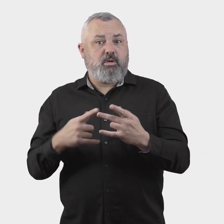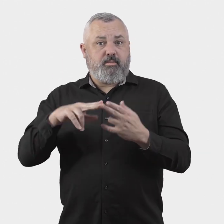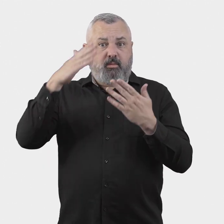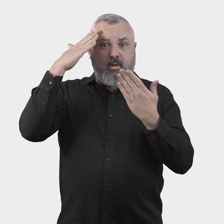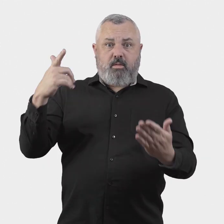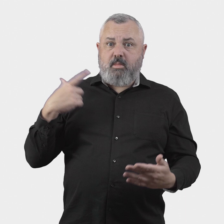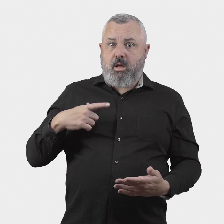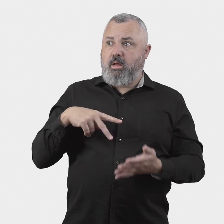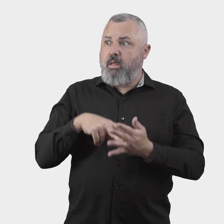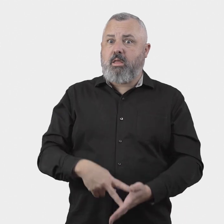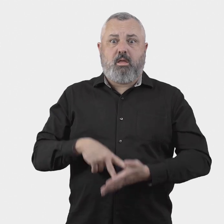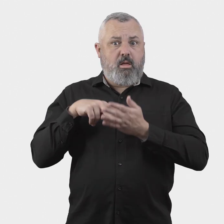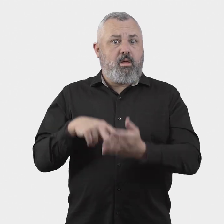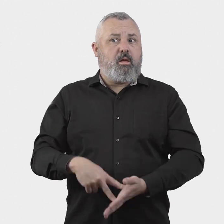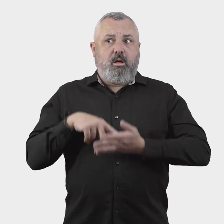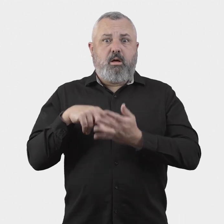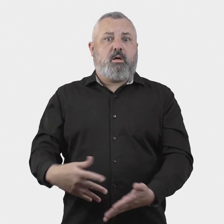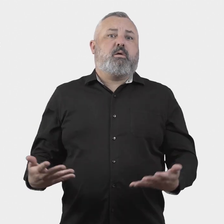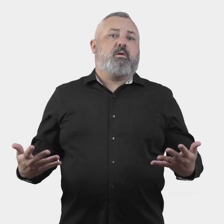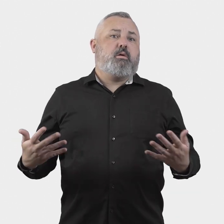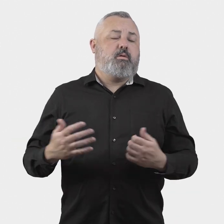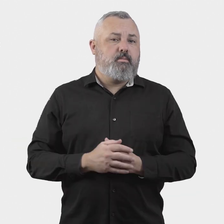when consumers do not know the reasons for the cancellations and delays.